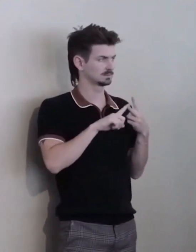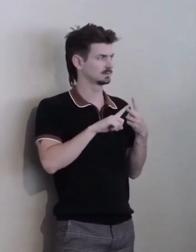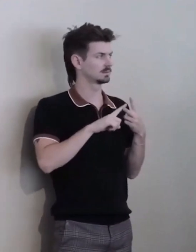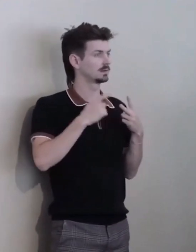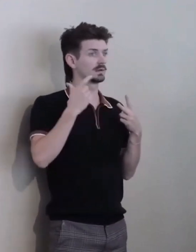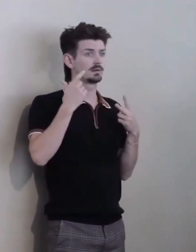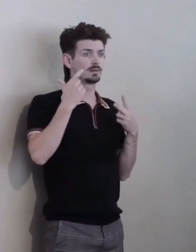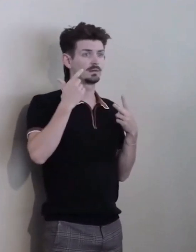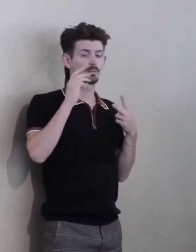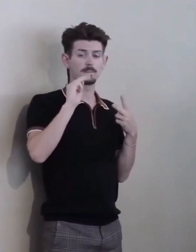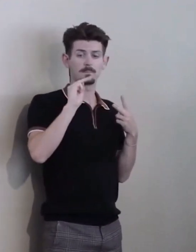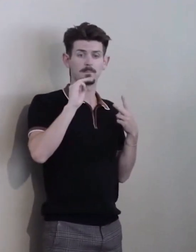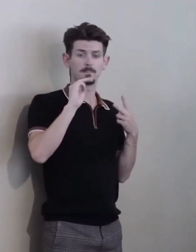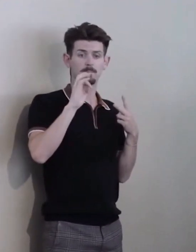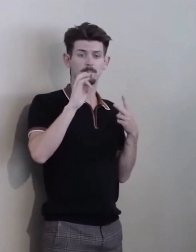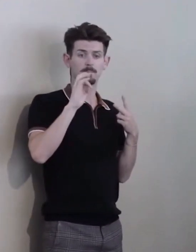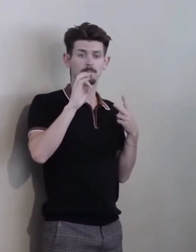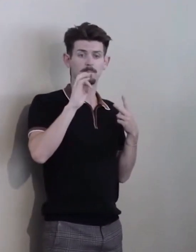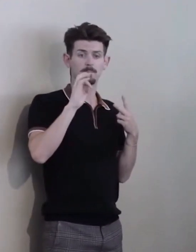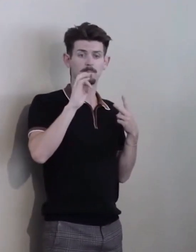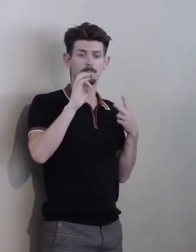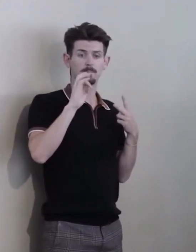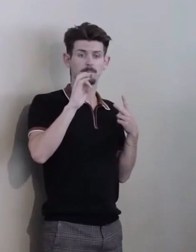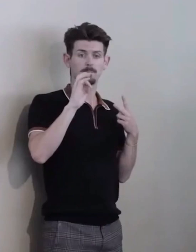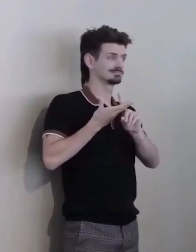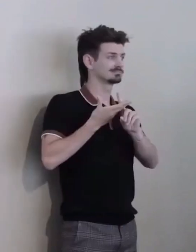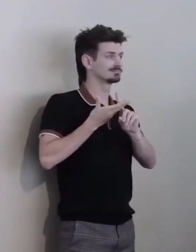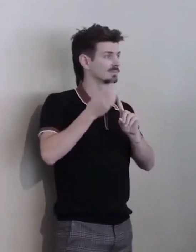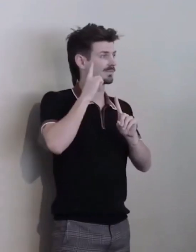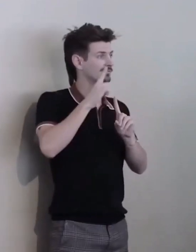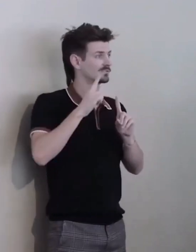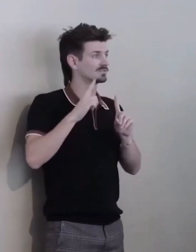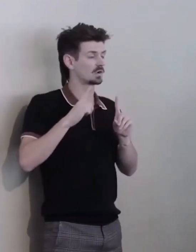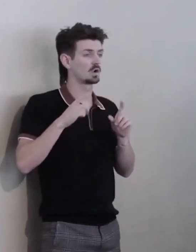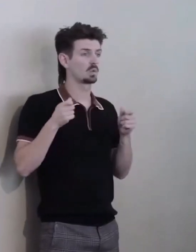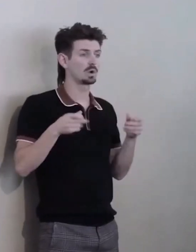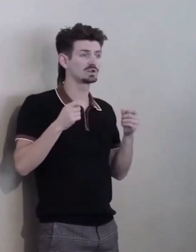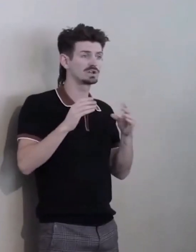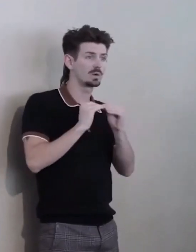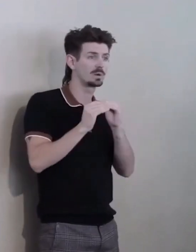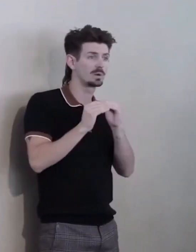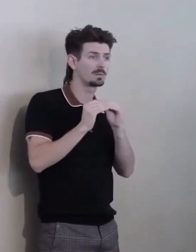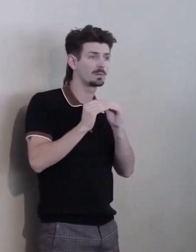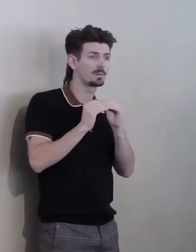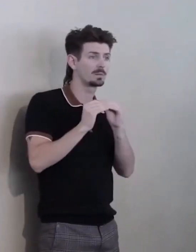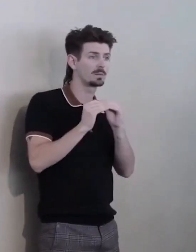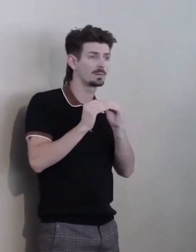right to wheelchair repair, requirement for accessible government websites,